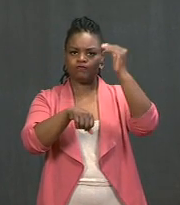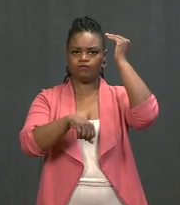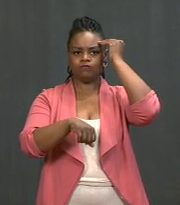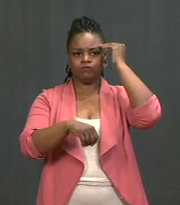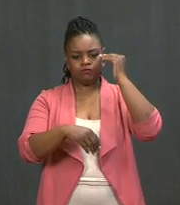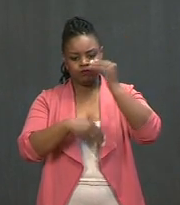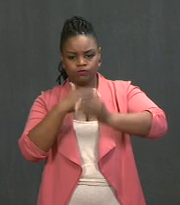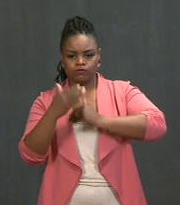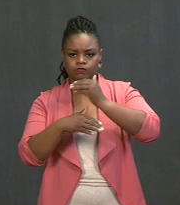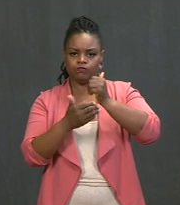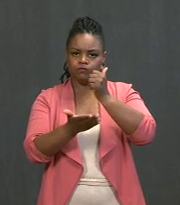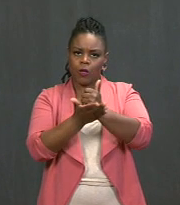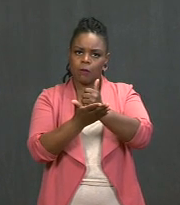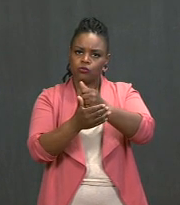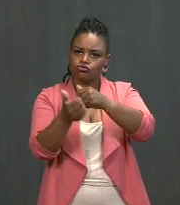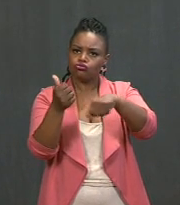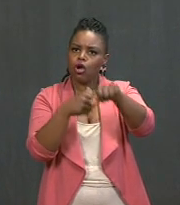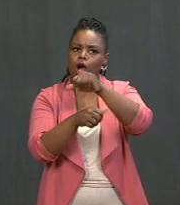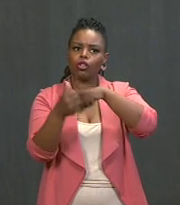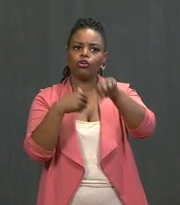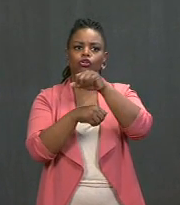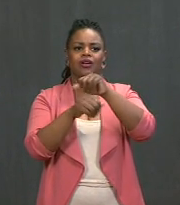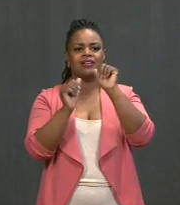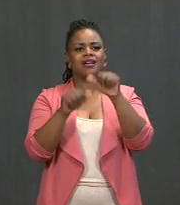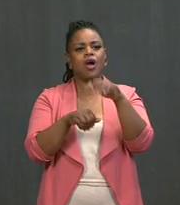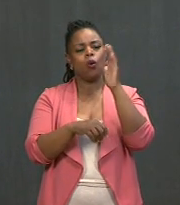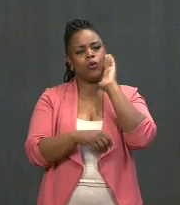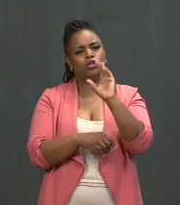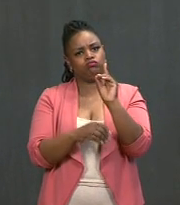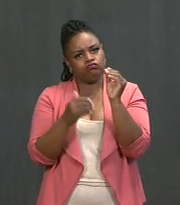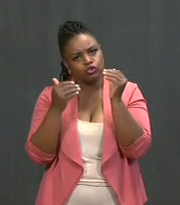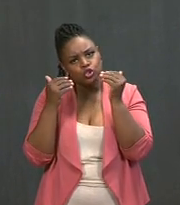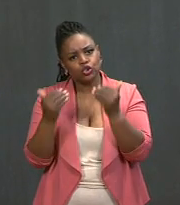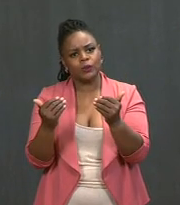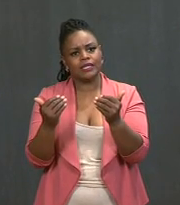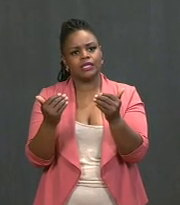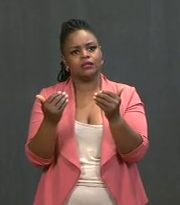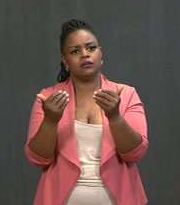And we can and will do this, but we can't let up now.